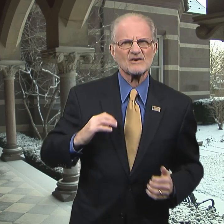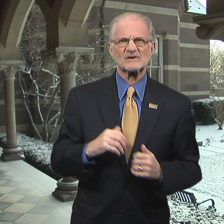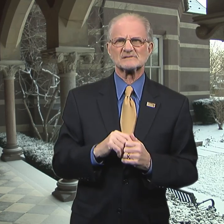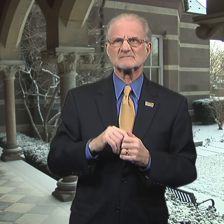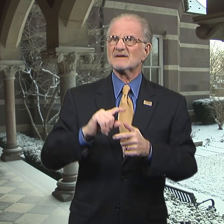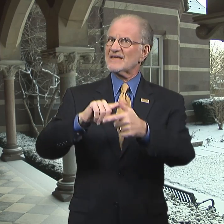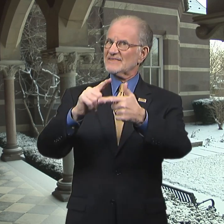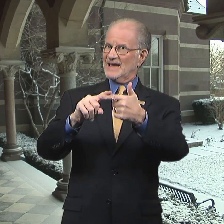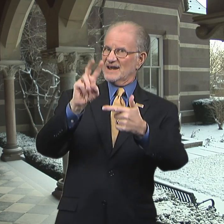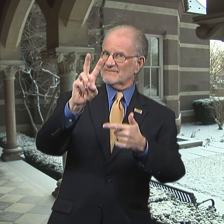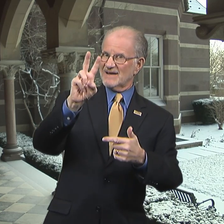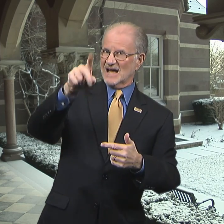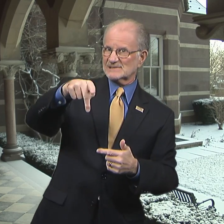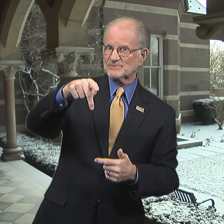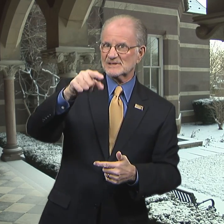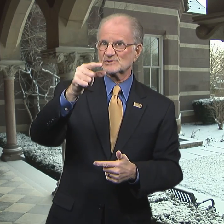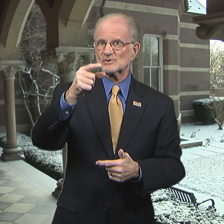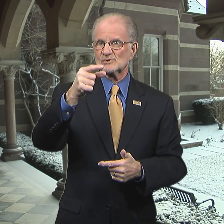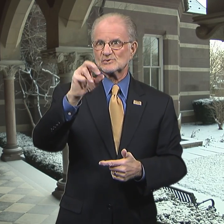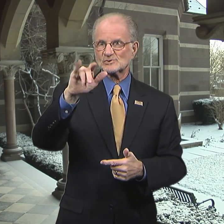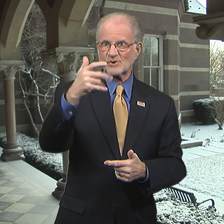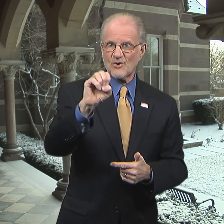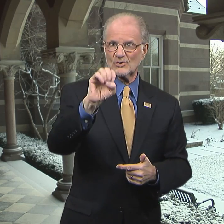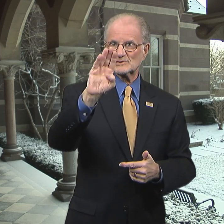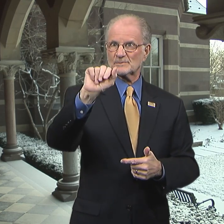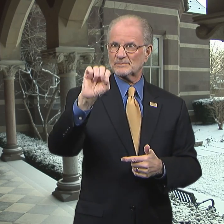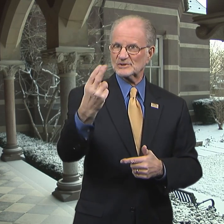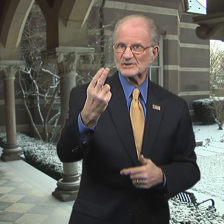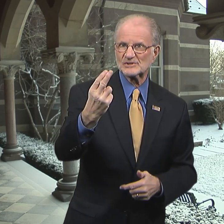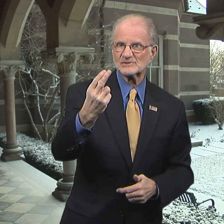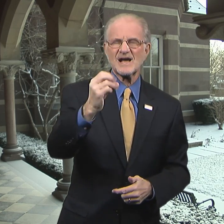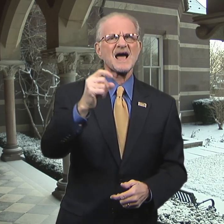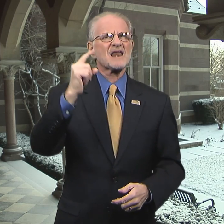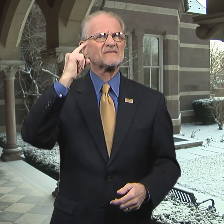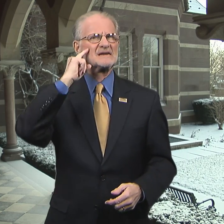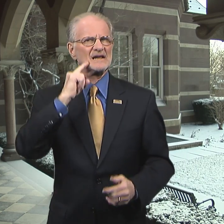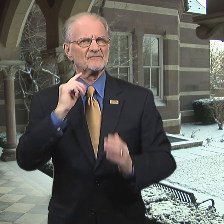then-Vice President George Bush,